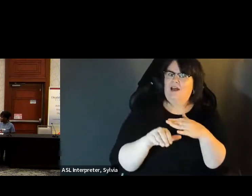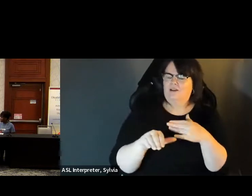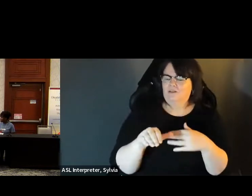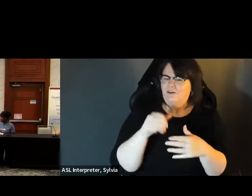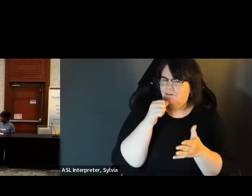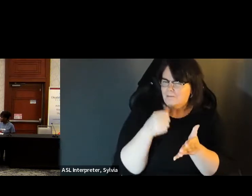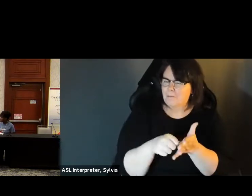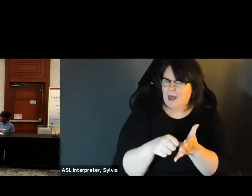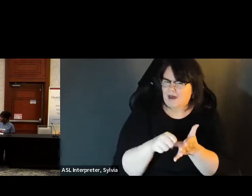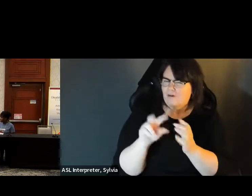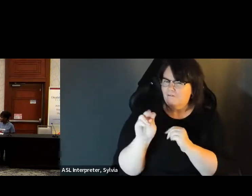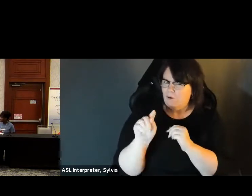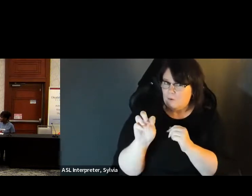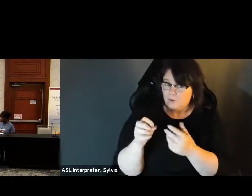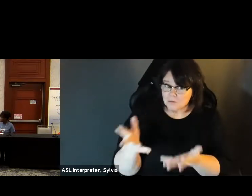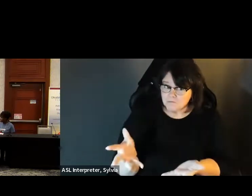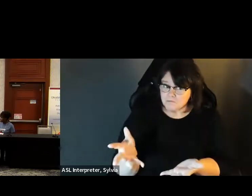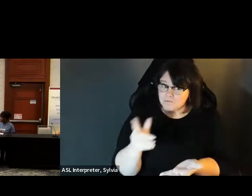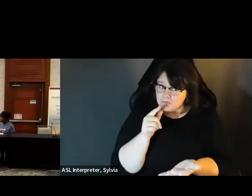Would you like to be